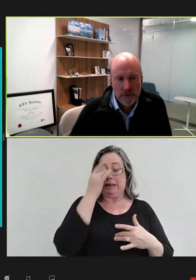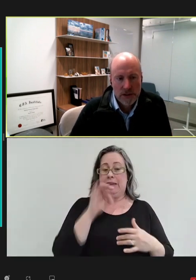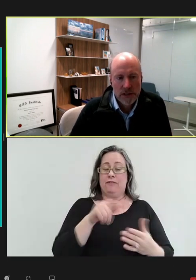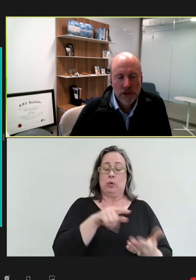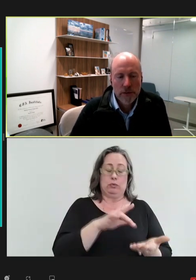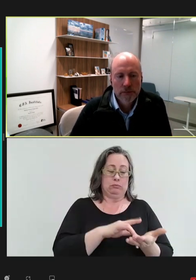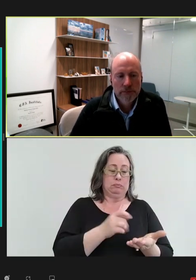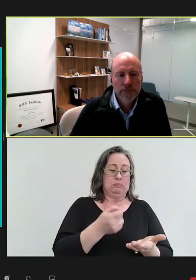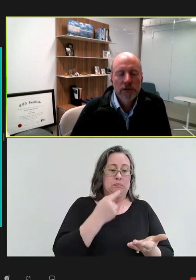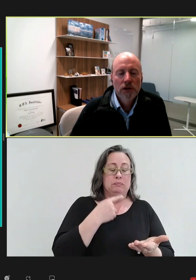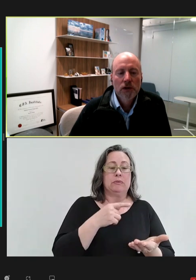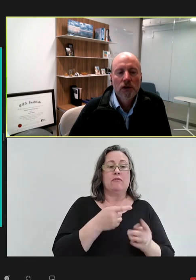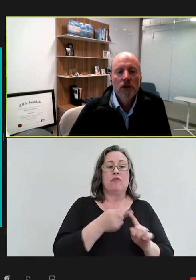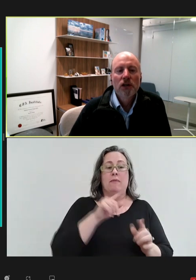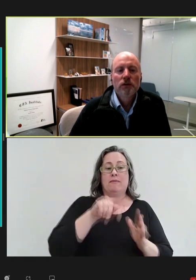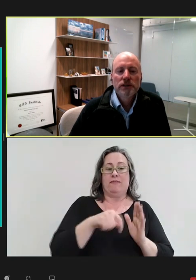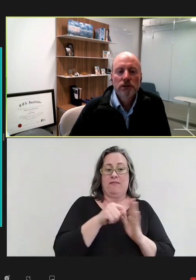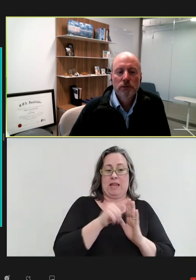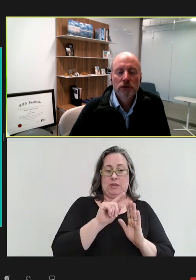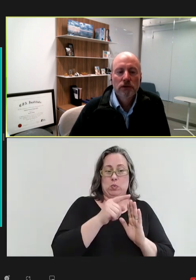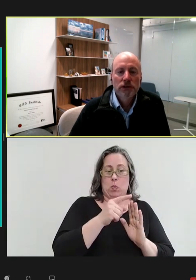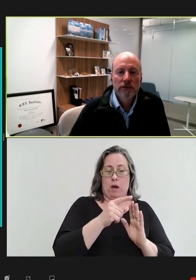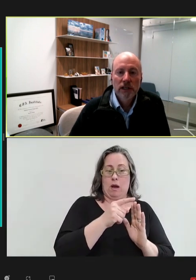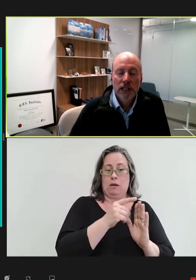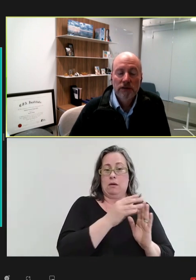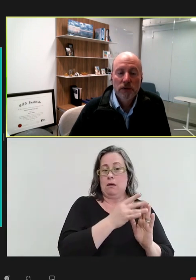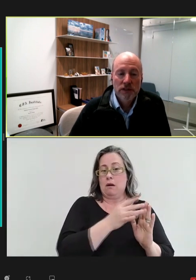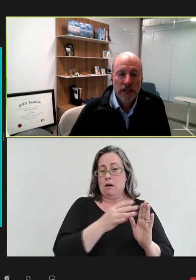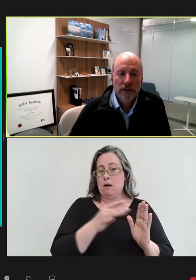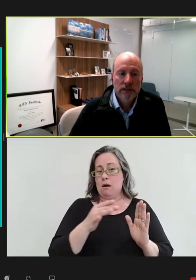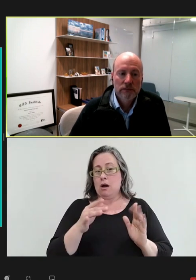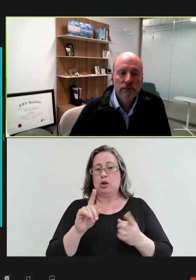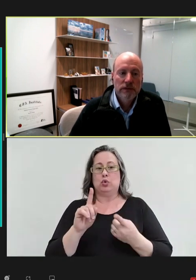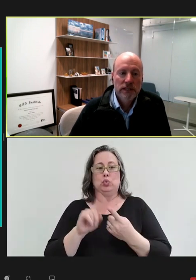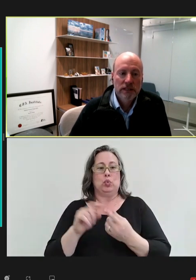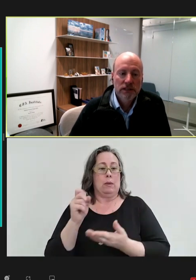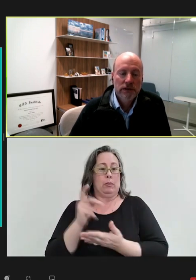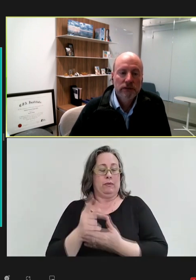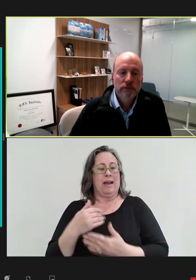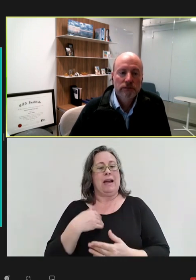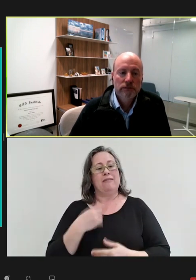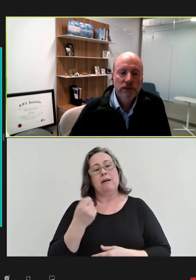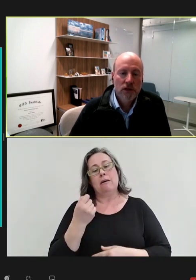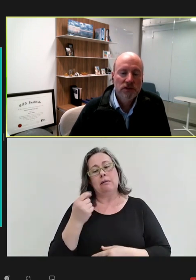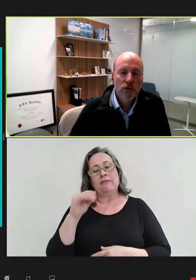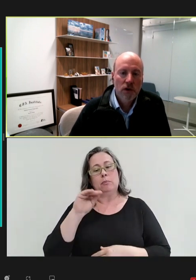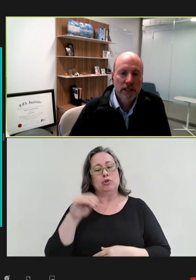first in human, all the way to approval, you have an 11 percent success rate. It's close to one in